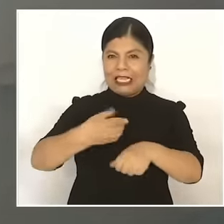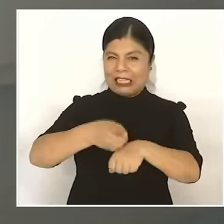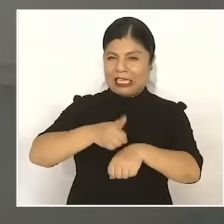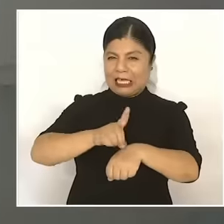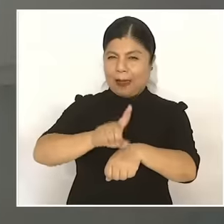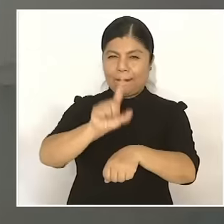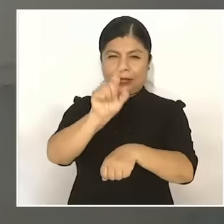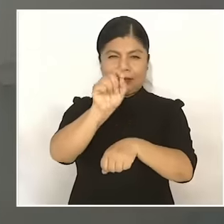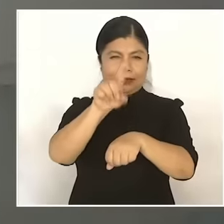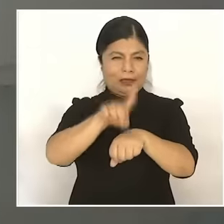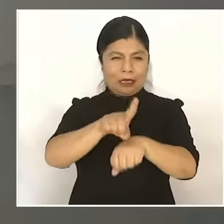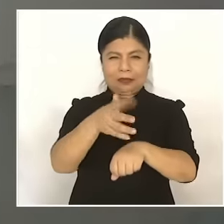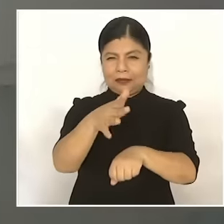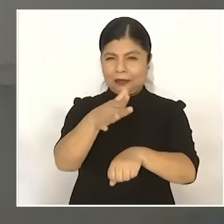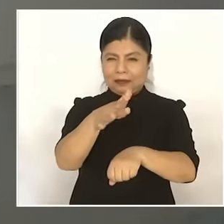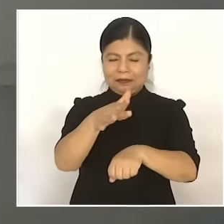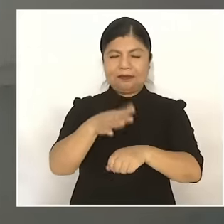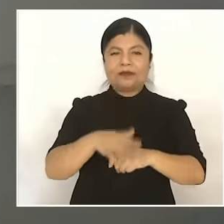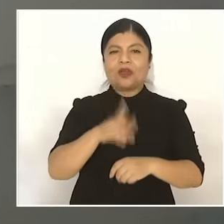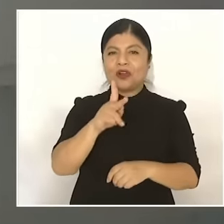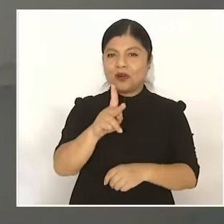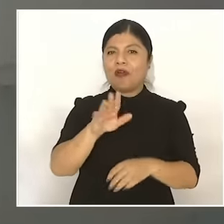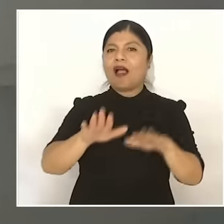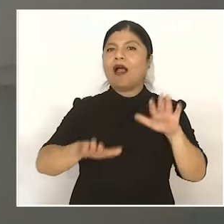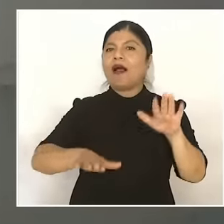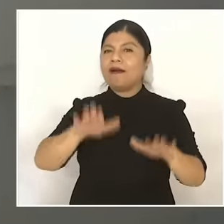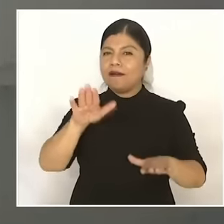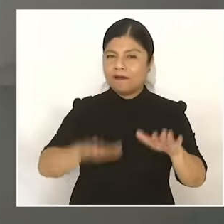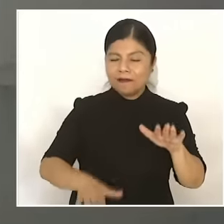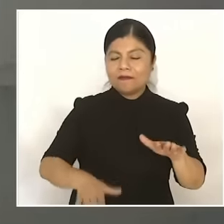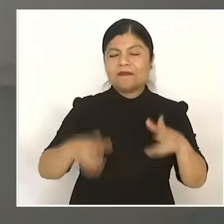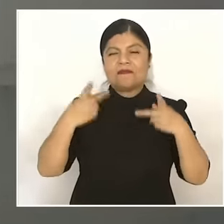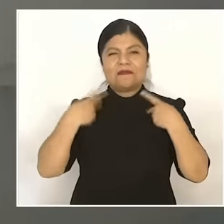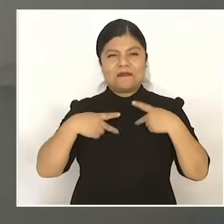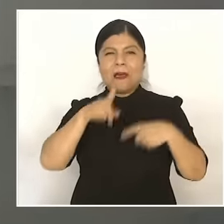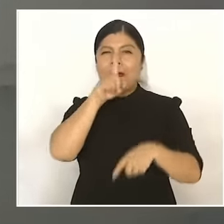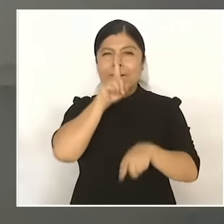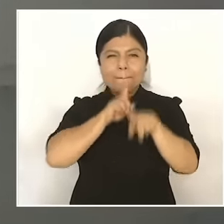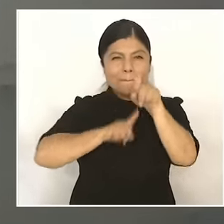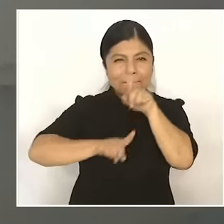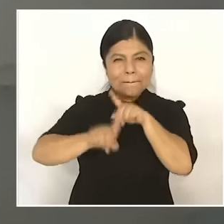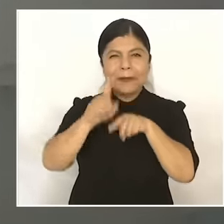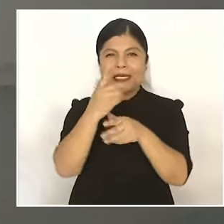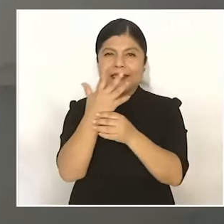there is a lot of instability because we are going to carry out